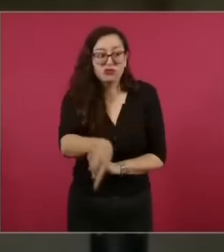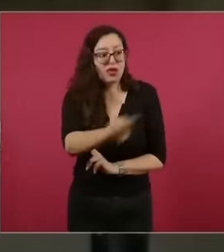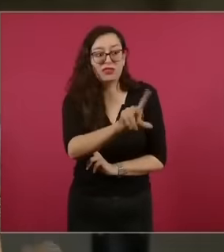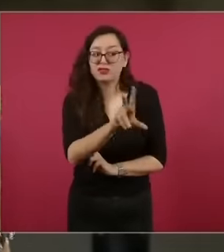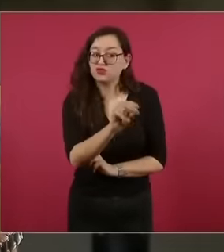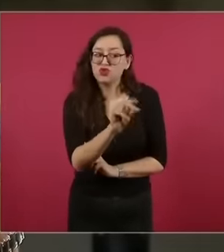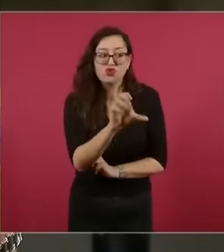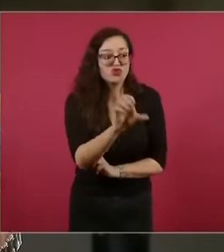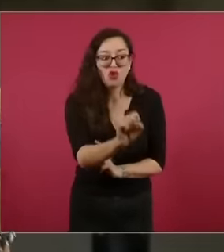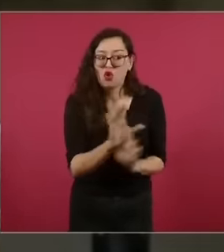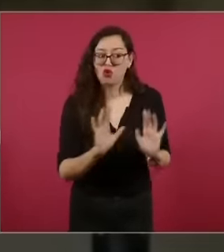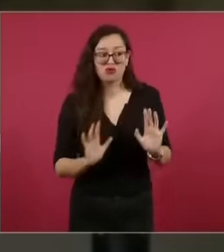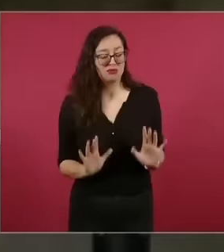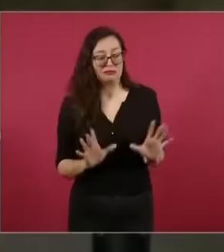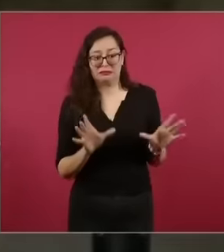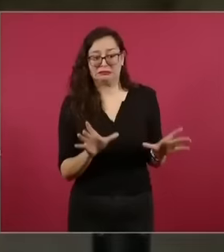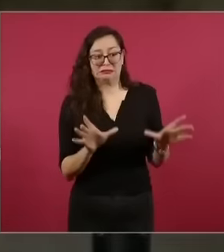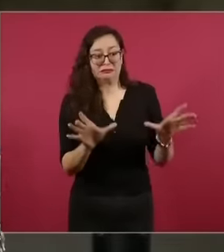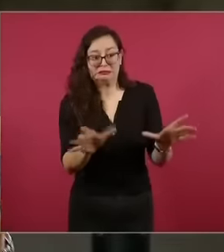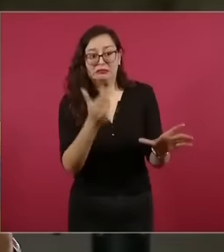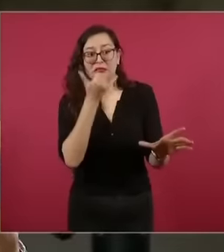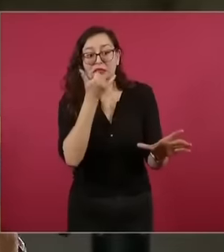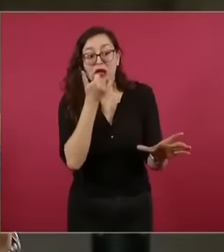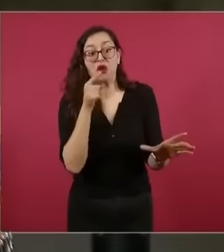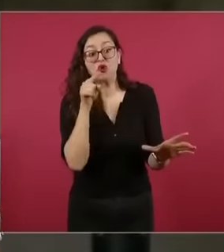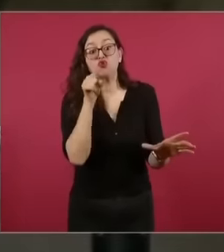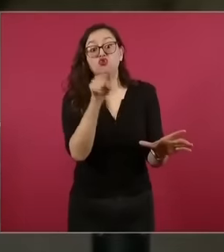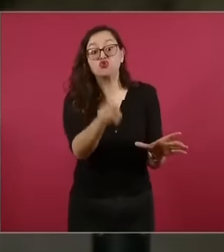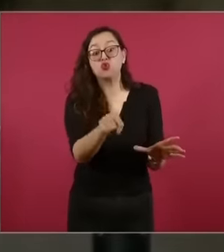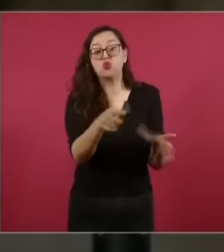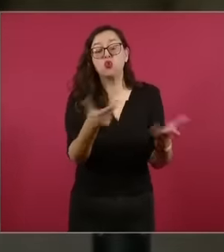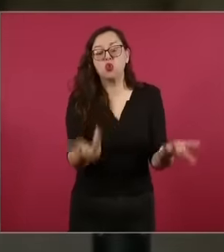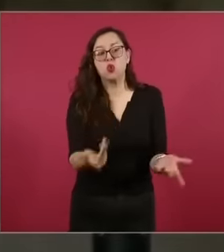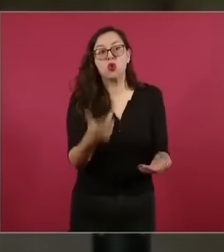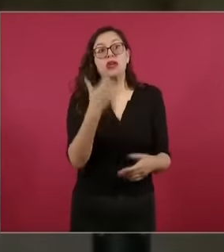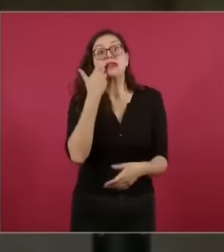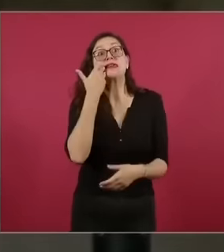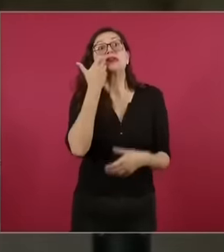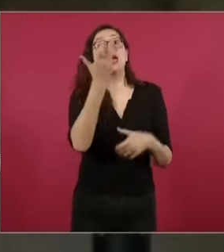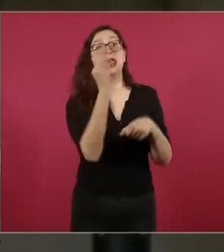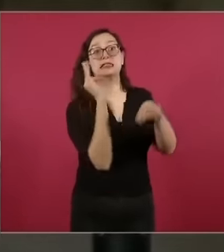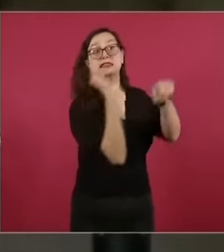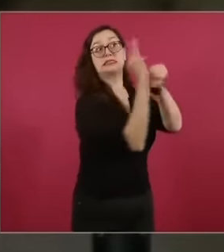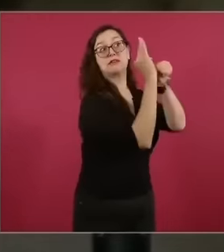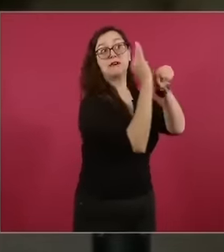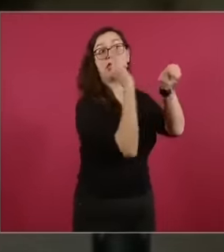aspirationism, which is to defend an upper class to which you do not belong, as López says that you do not